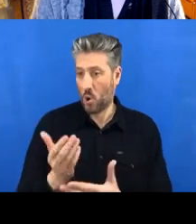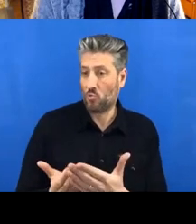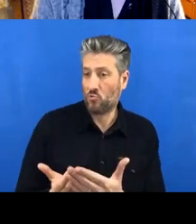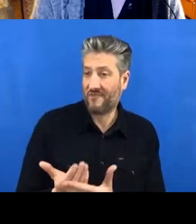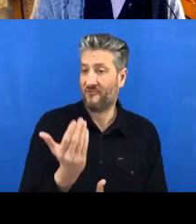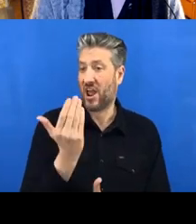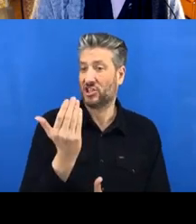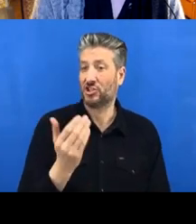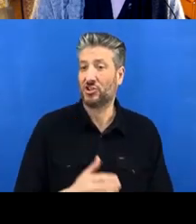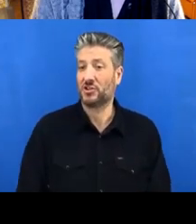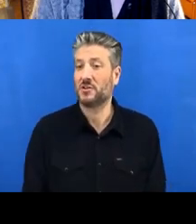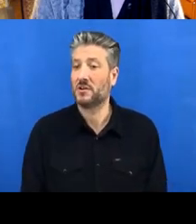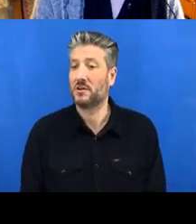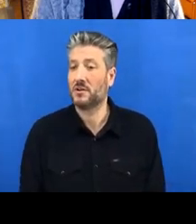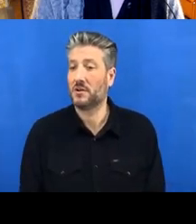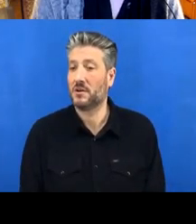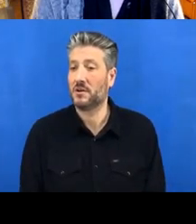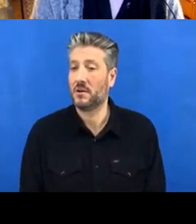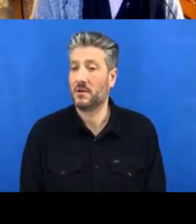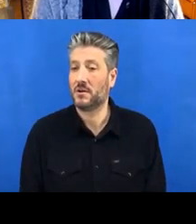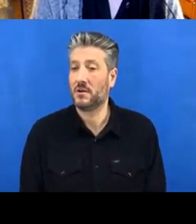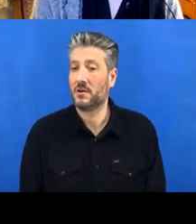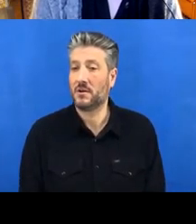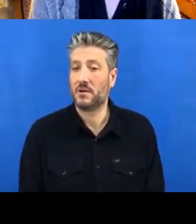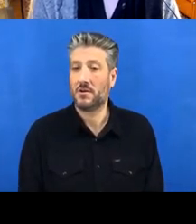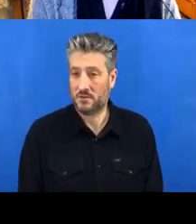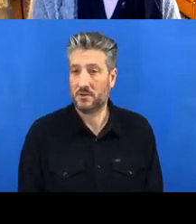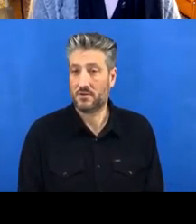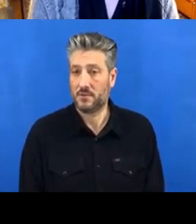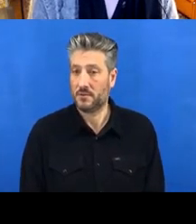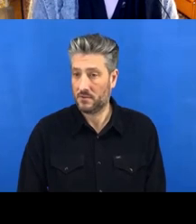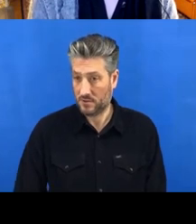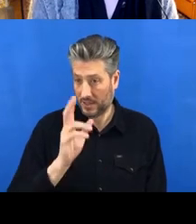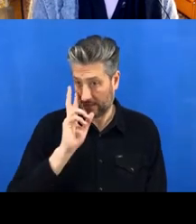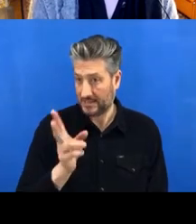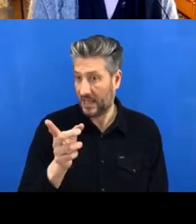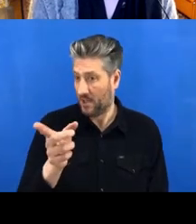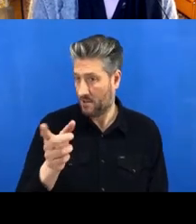Oops- and I can see that I’ve got four pull requests already! So some people are really quick.